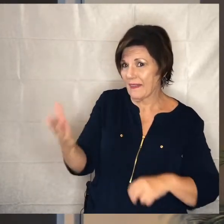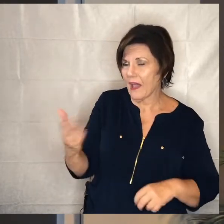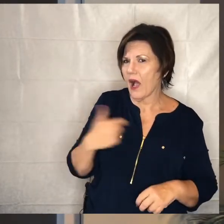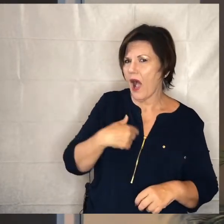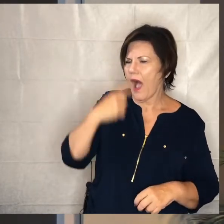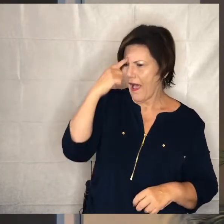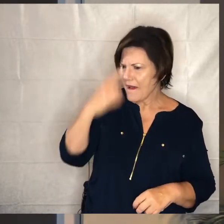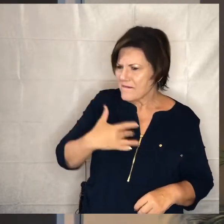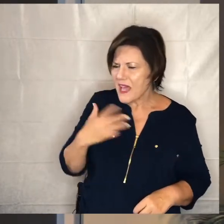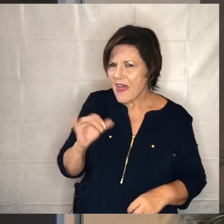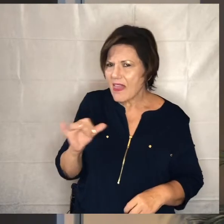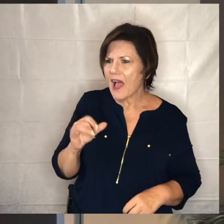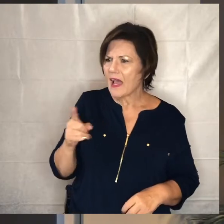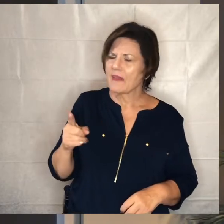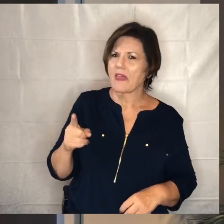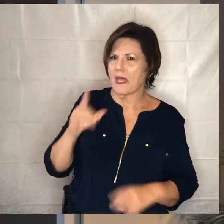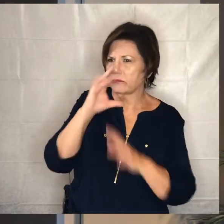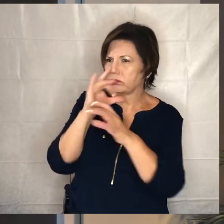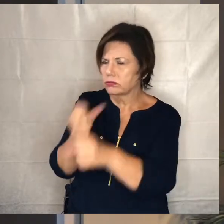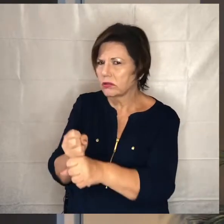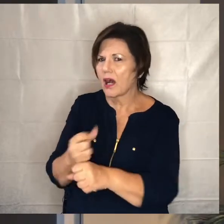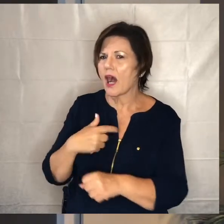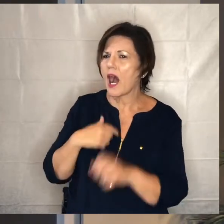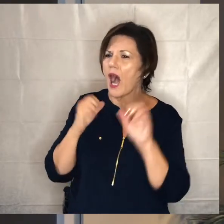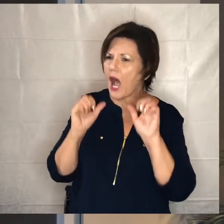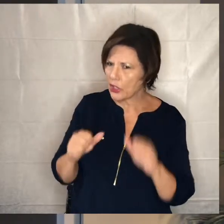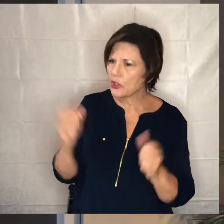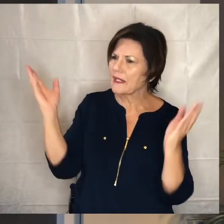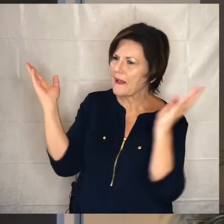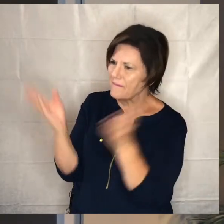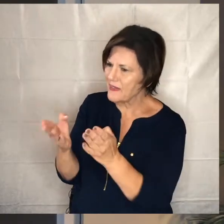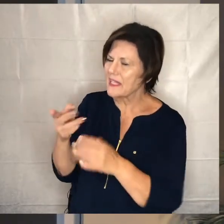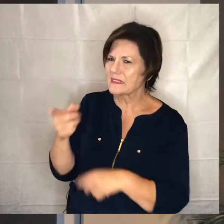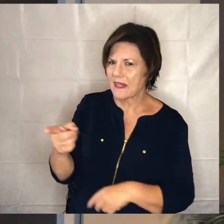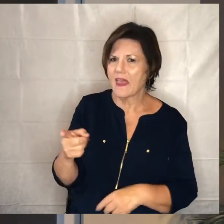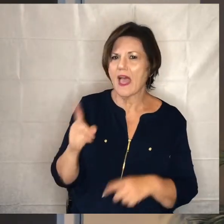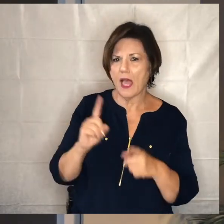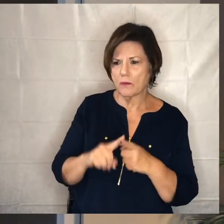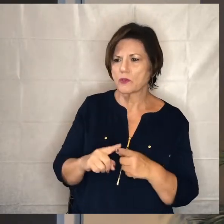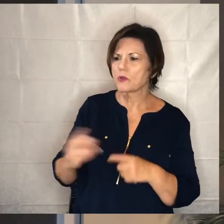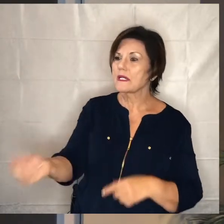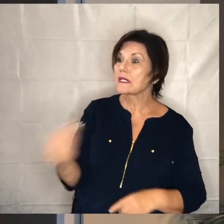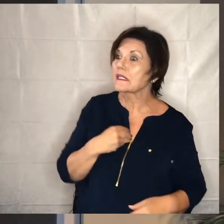felt like that i had them captivated and and i could have probably convinced him to sort of give me all the money i would